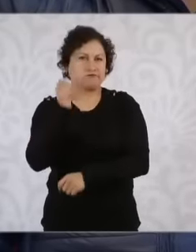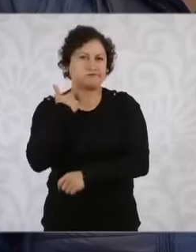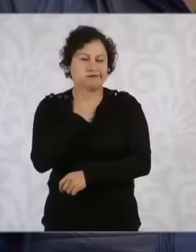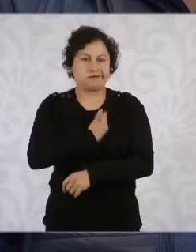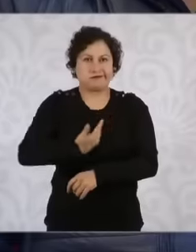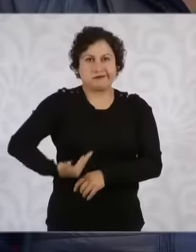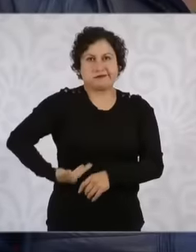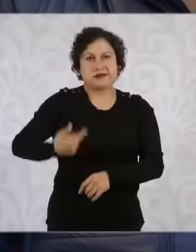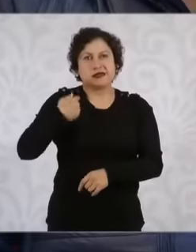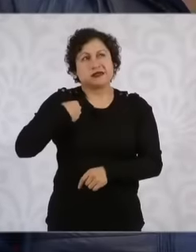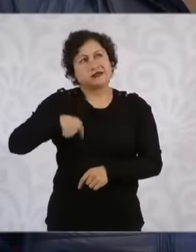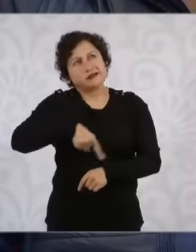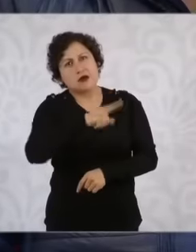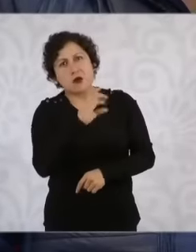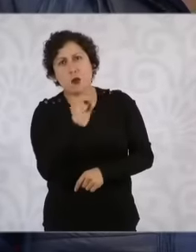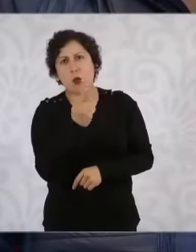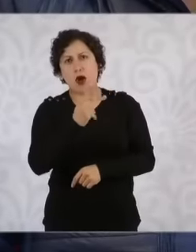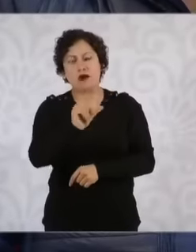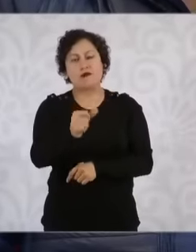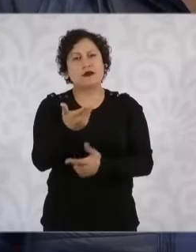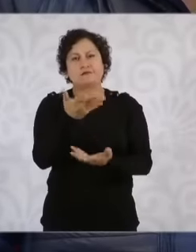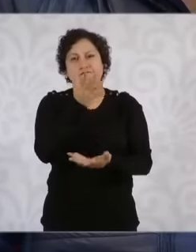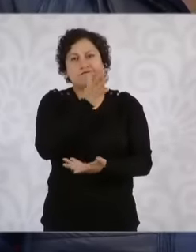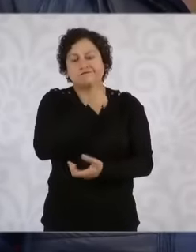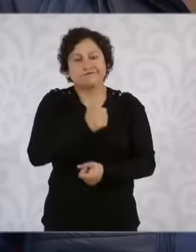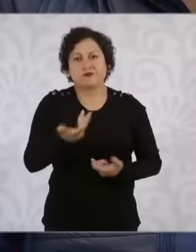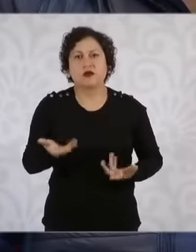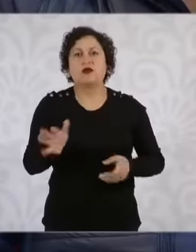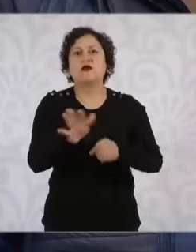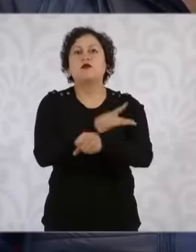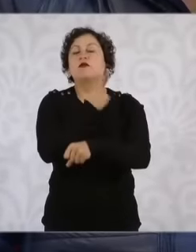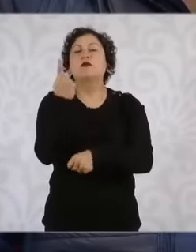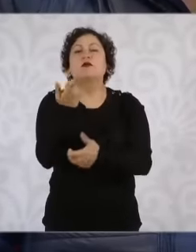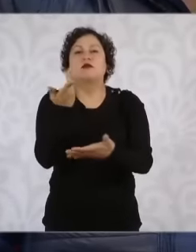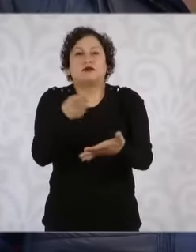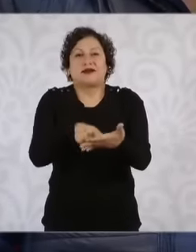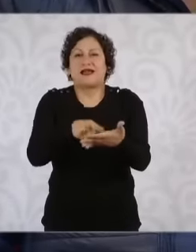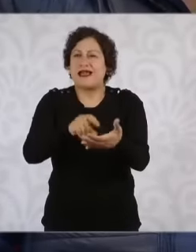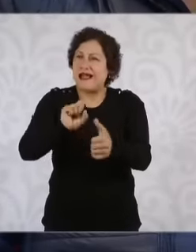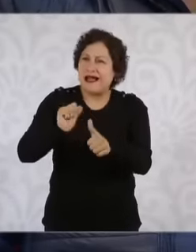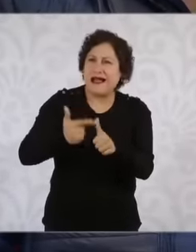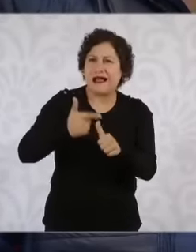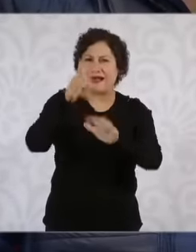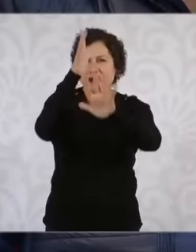agreement that allows those of us who do not have social security and who have it to have